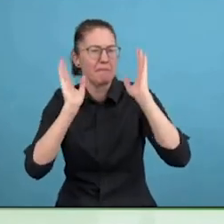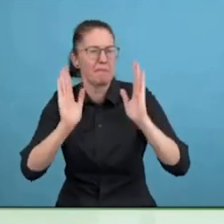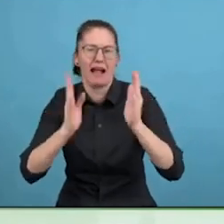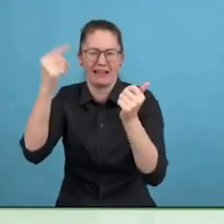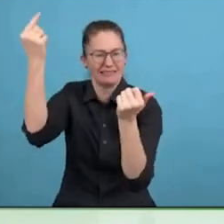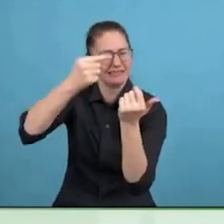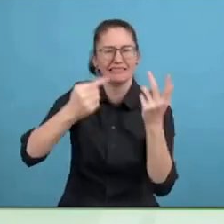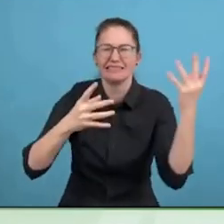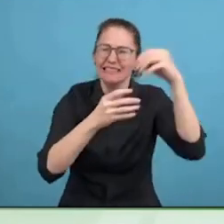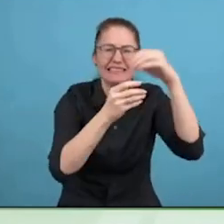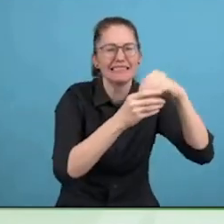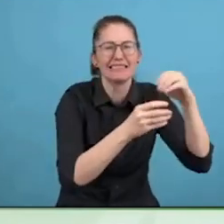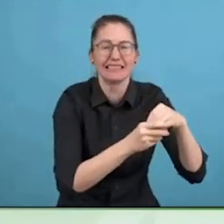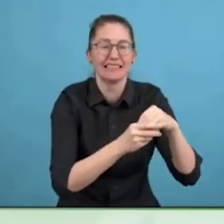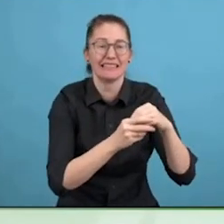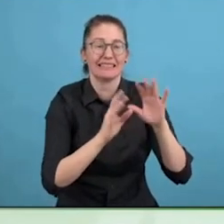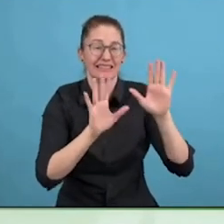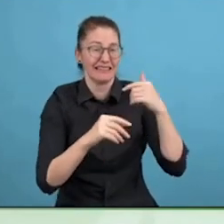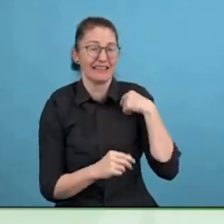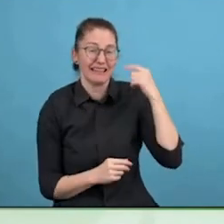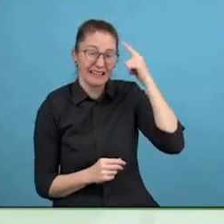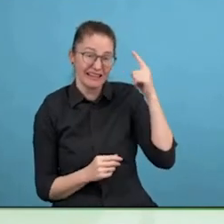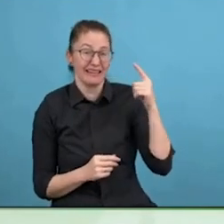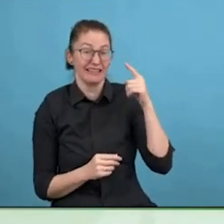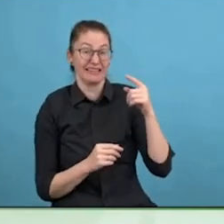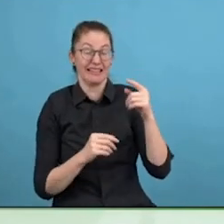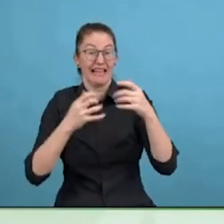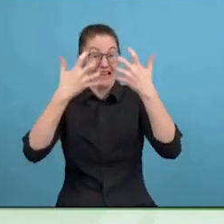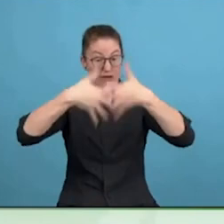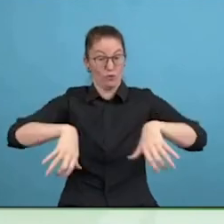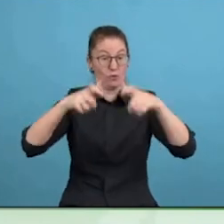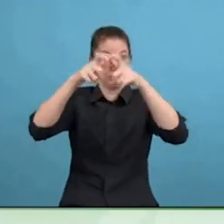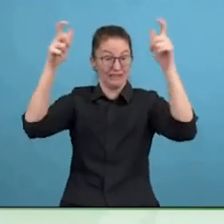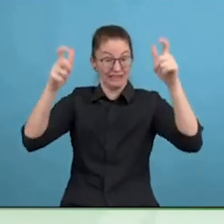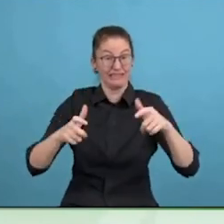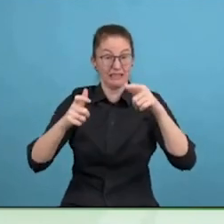bring ideas, we bring founders, we bring aggregators, accelerators, together.